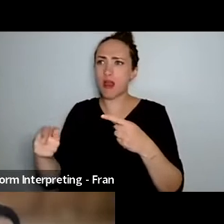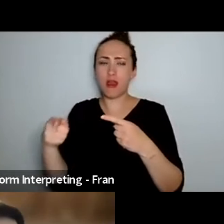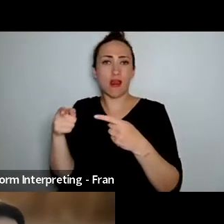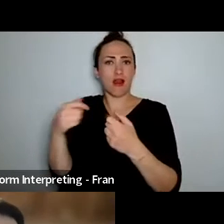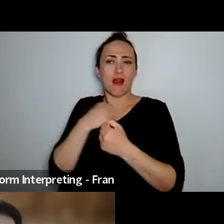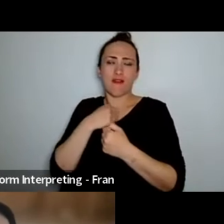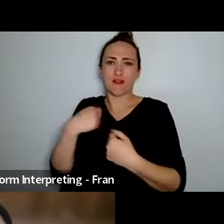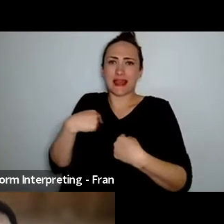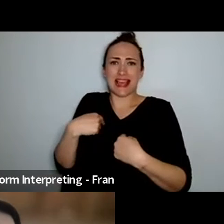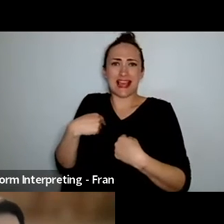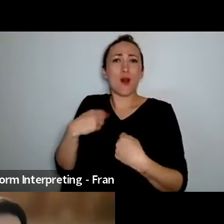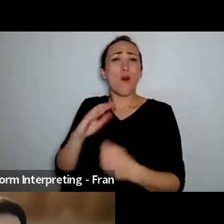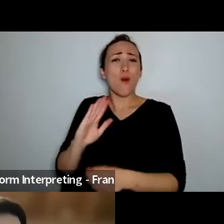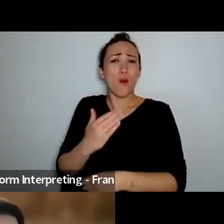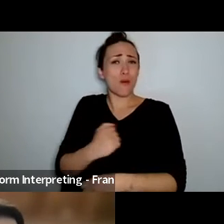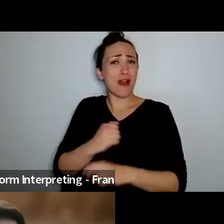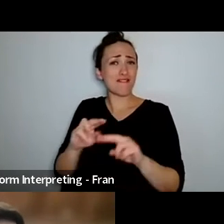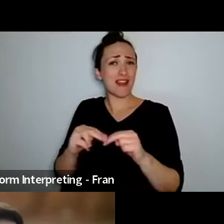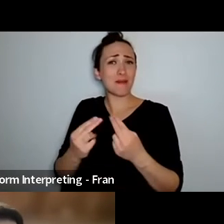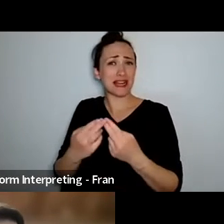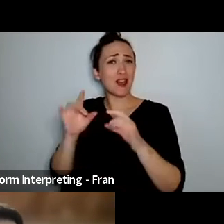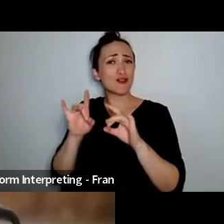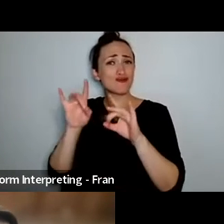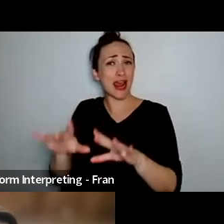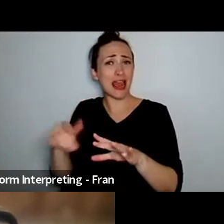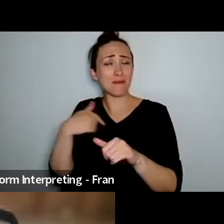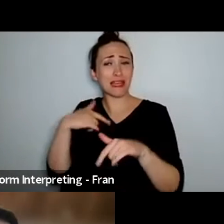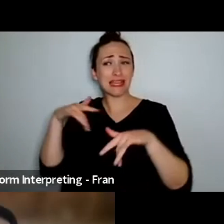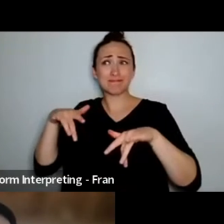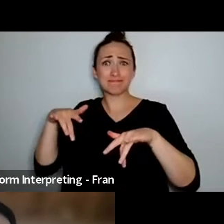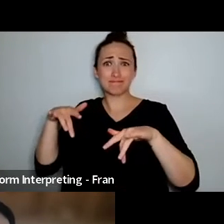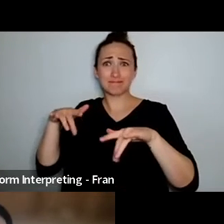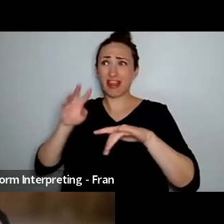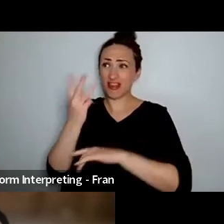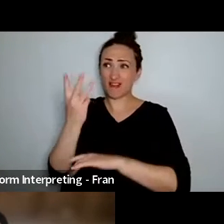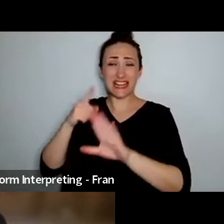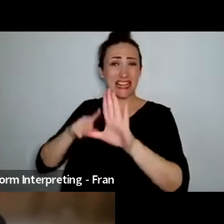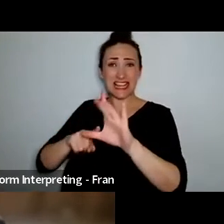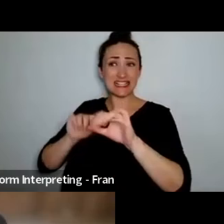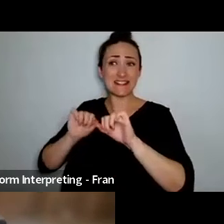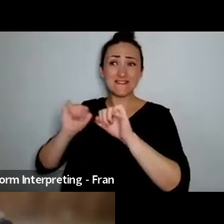back in Australia and I've not been back home for three years now due to Covid uh but I am really